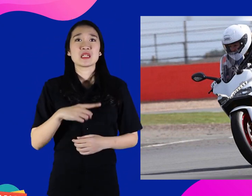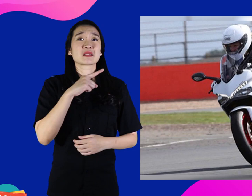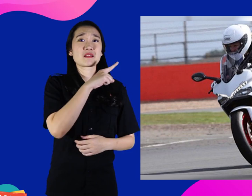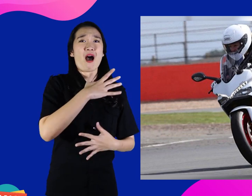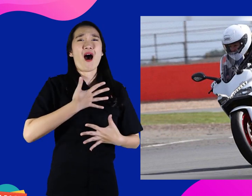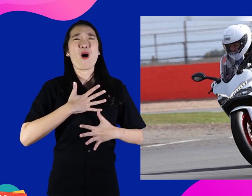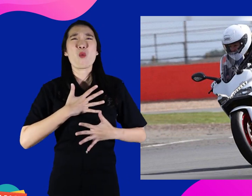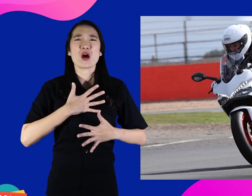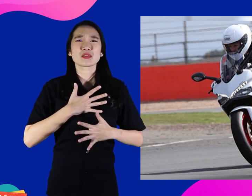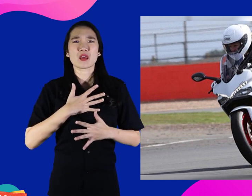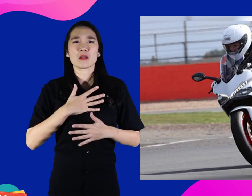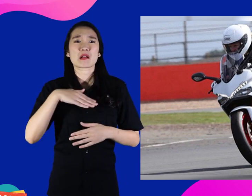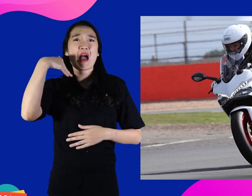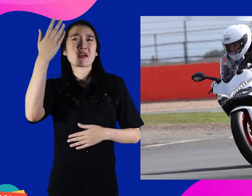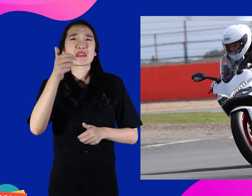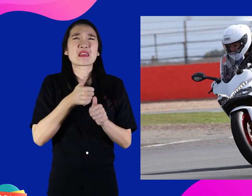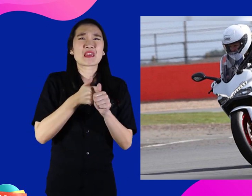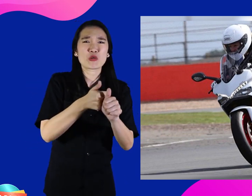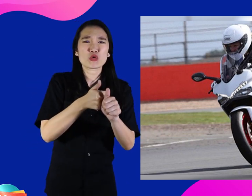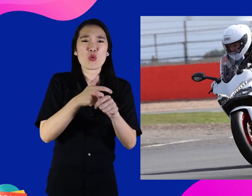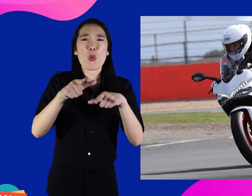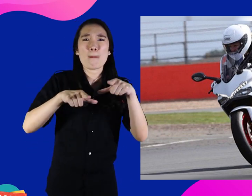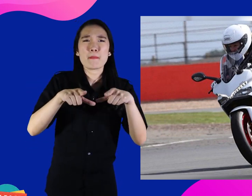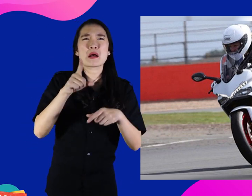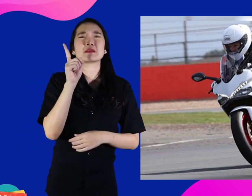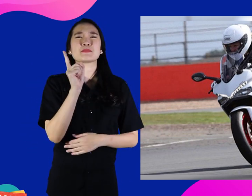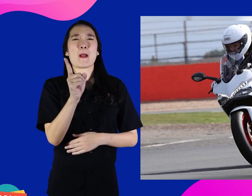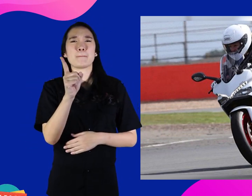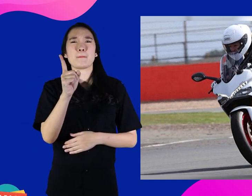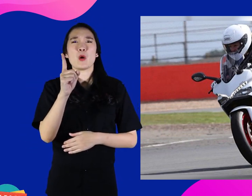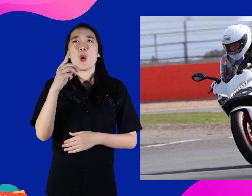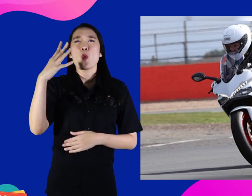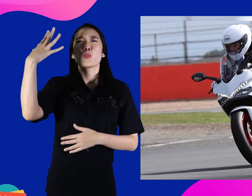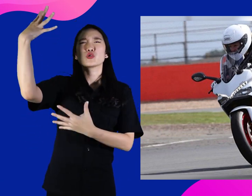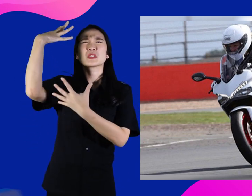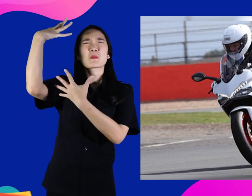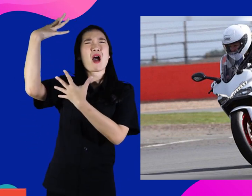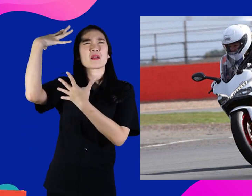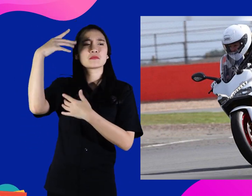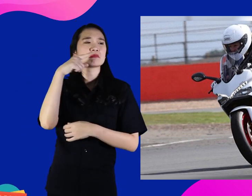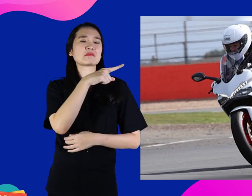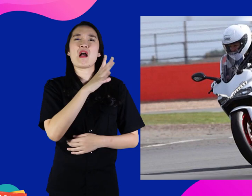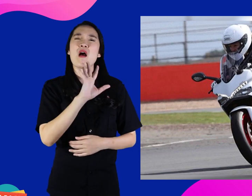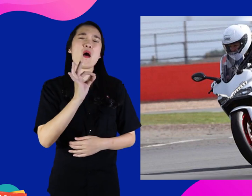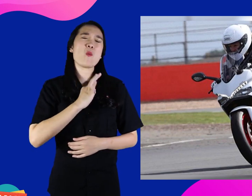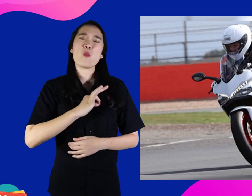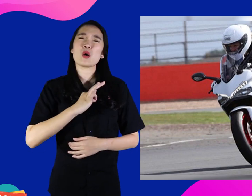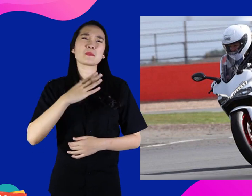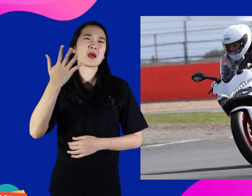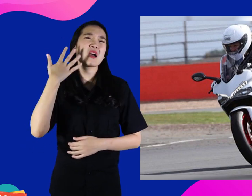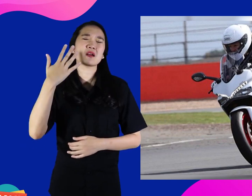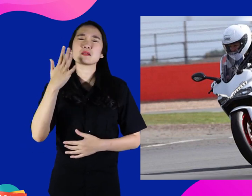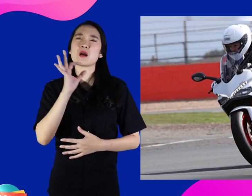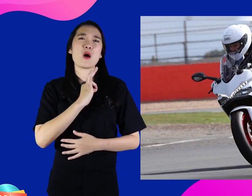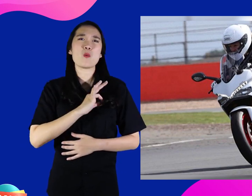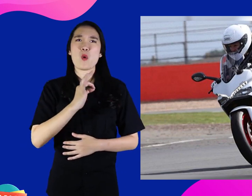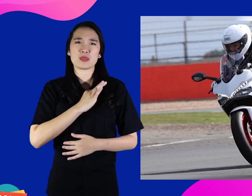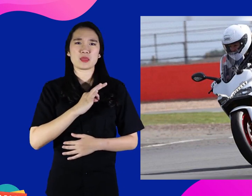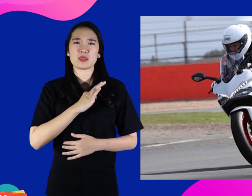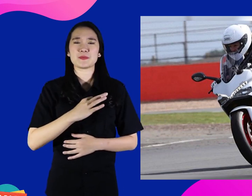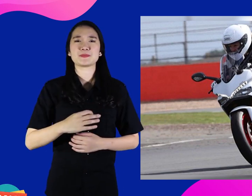She was worried about the race later because summer is not strong heat.